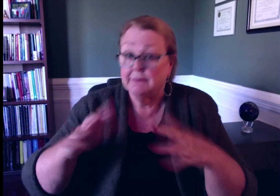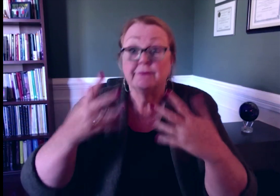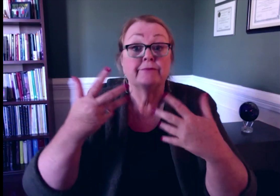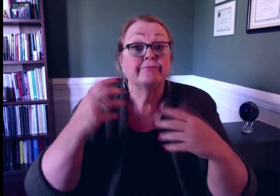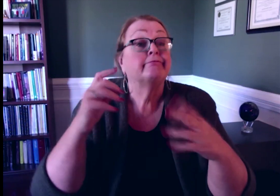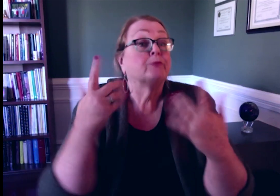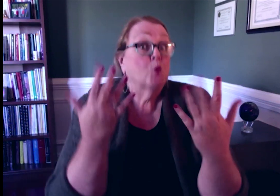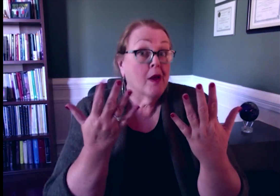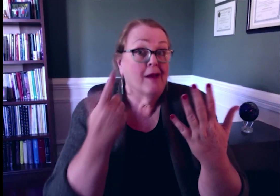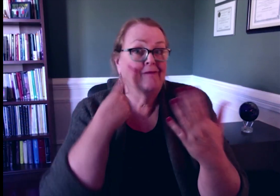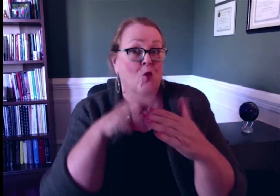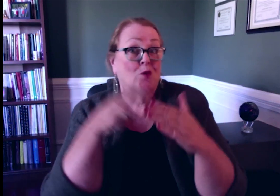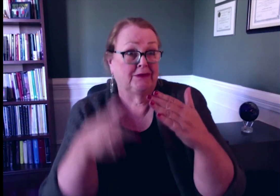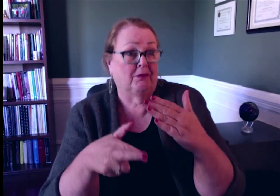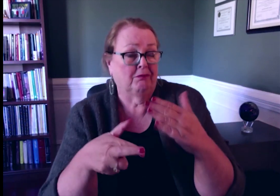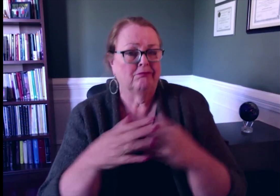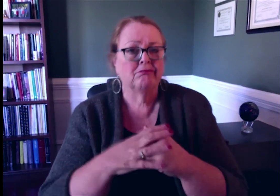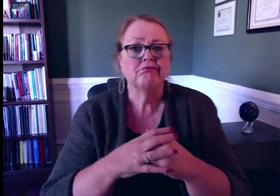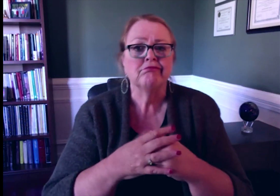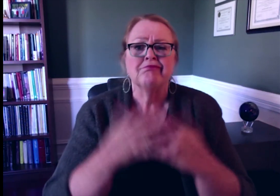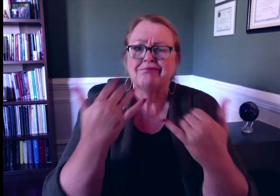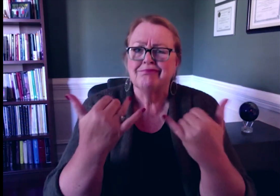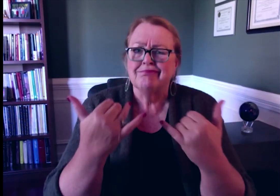must wait for it to be rated.